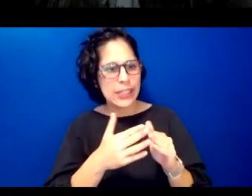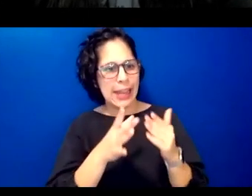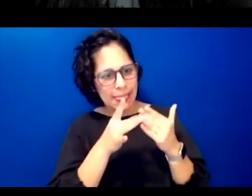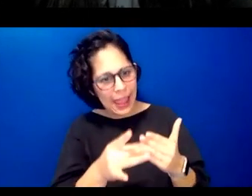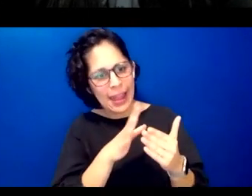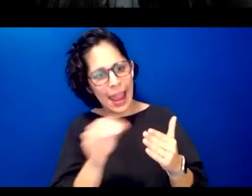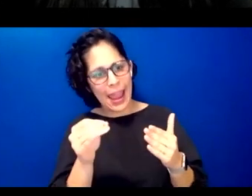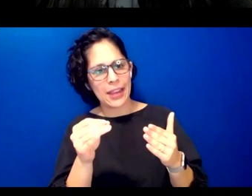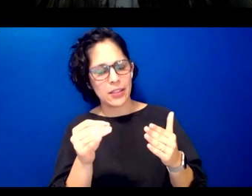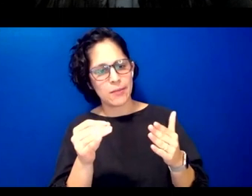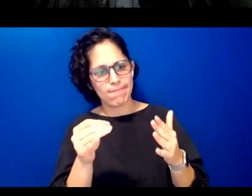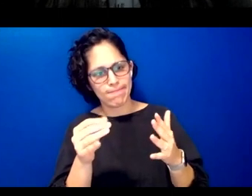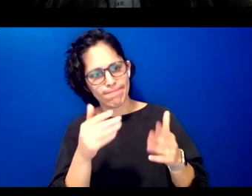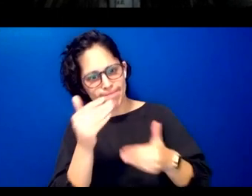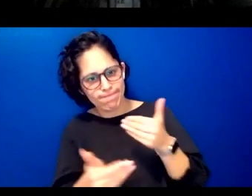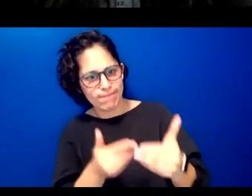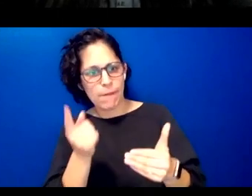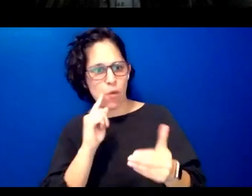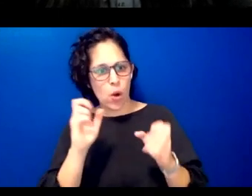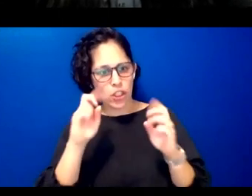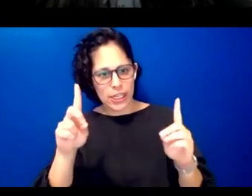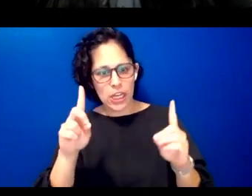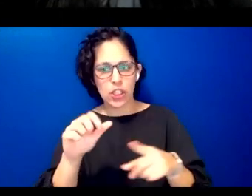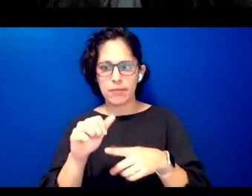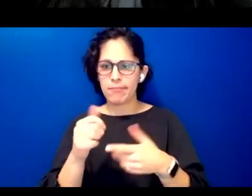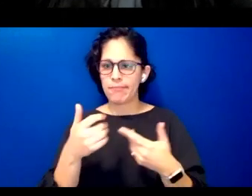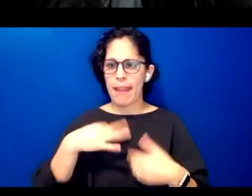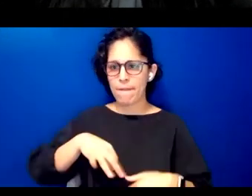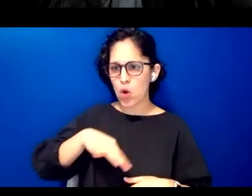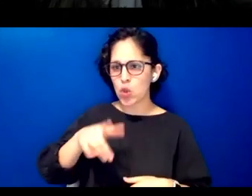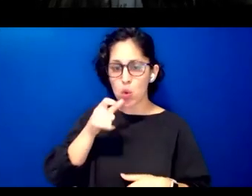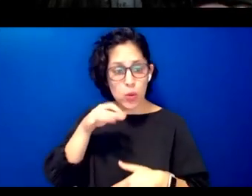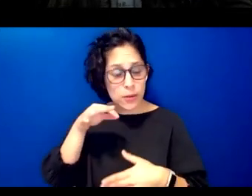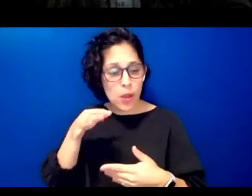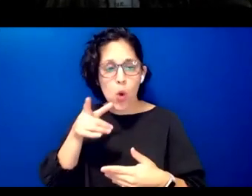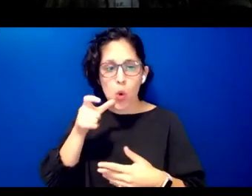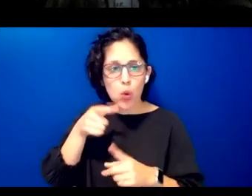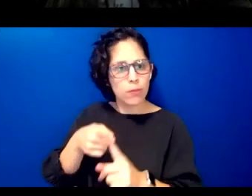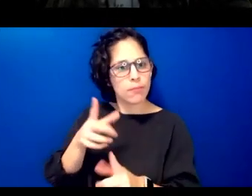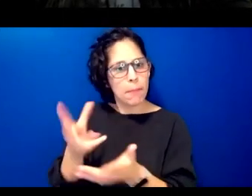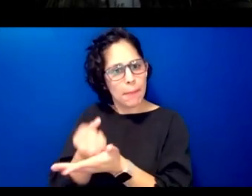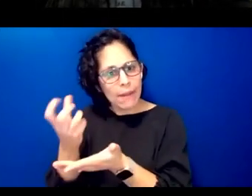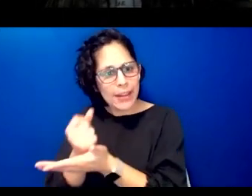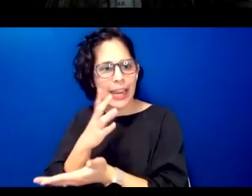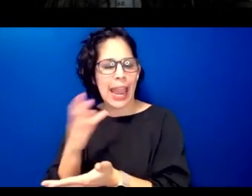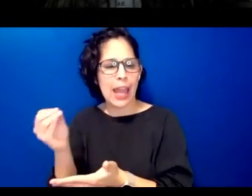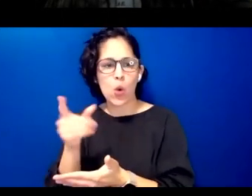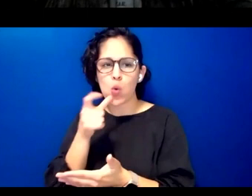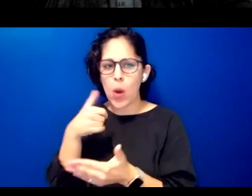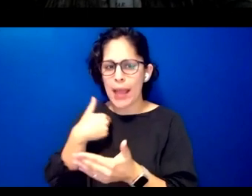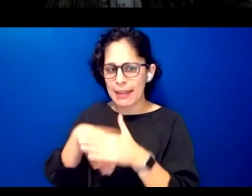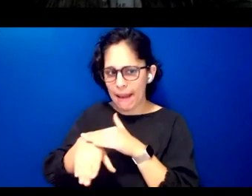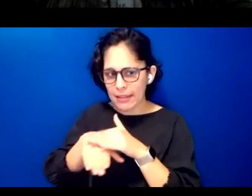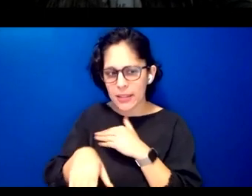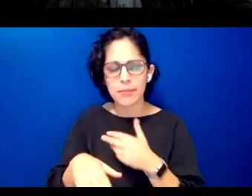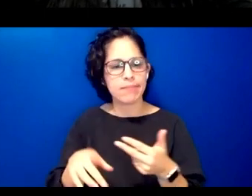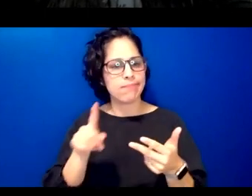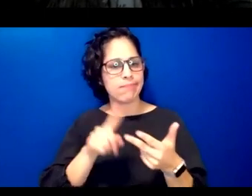and education efforts who is benefiting and who has access what are the unintended consequences